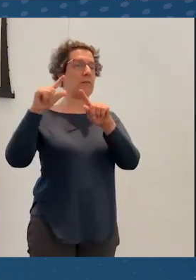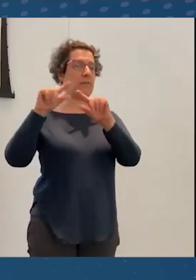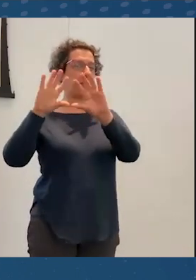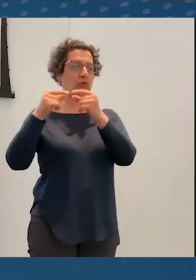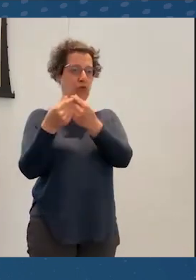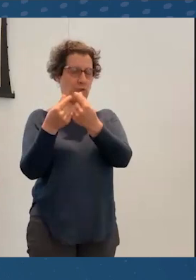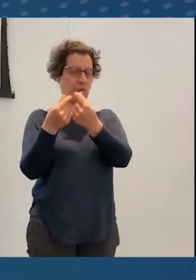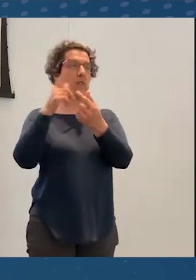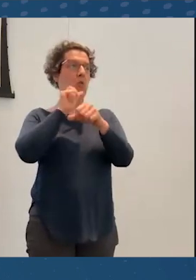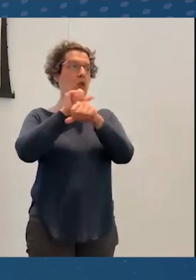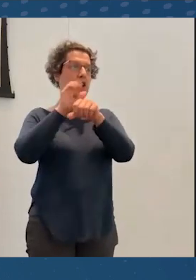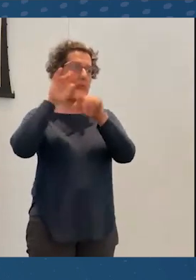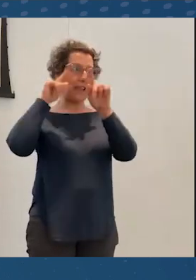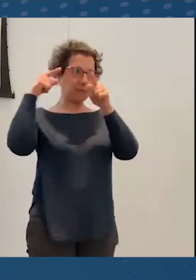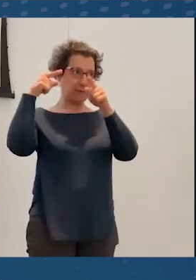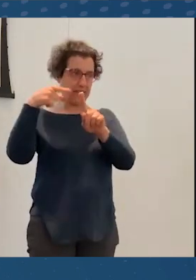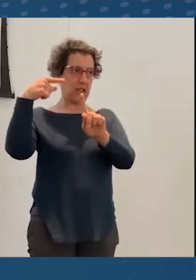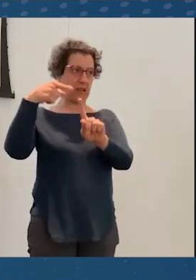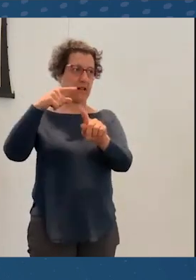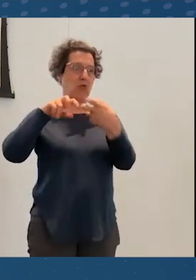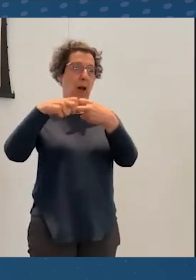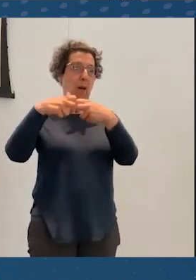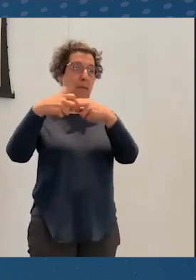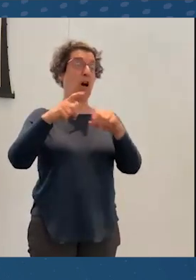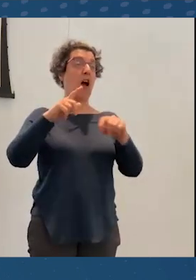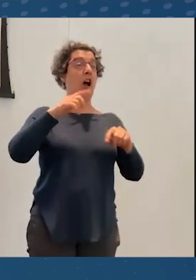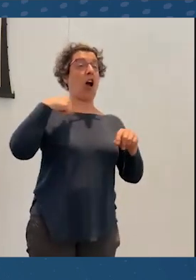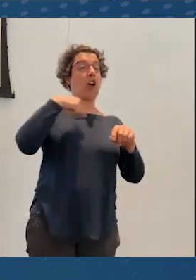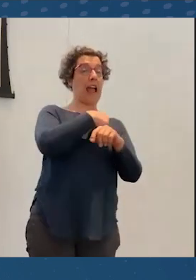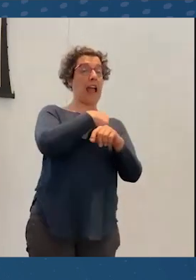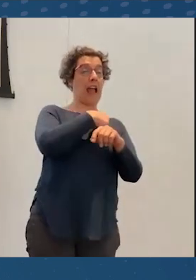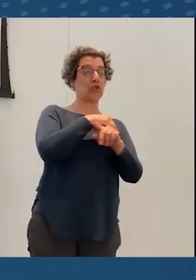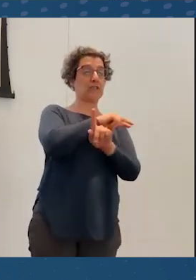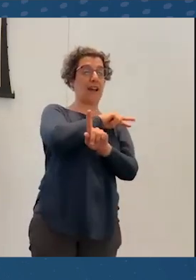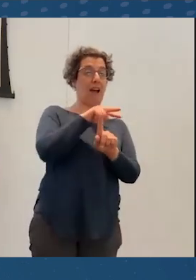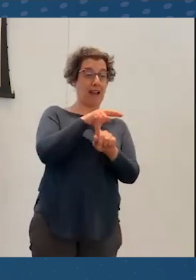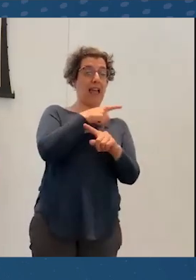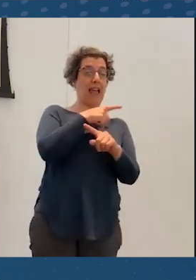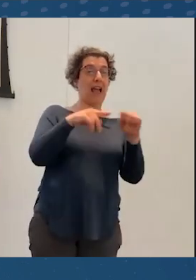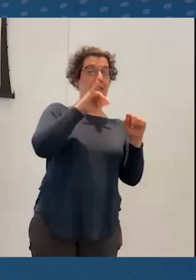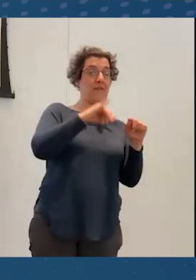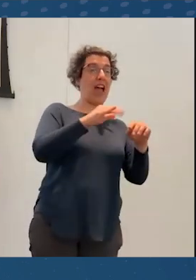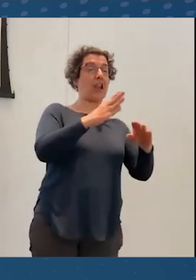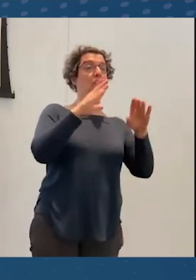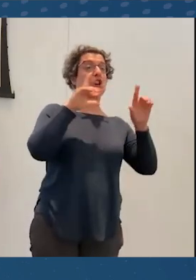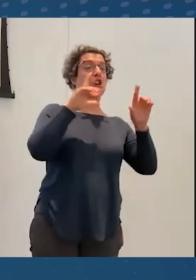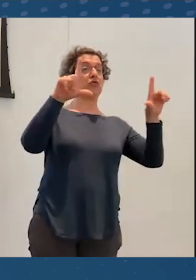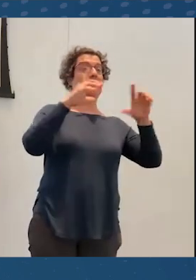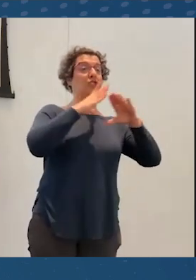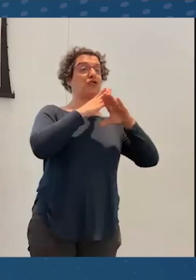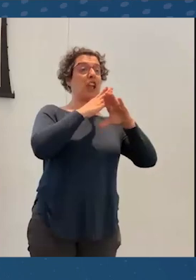I think on our side, the project was half exactly that, screen sharing or what are you presenting.